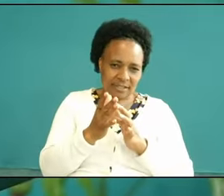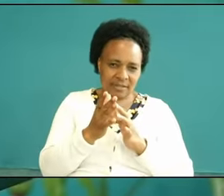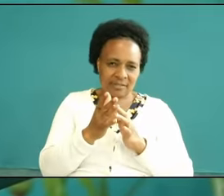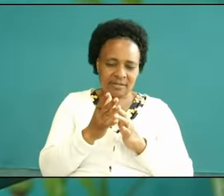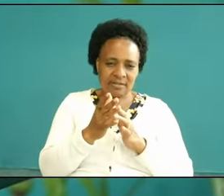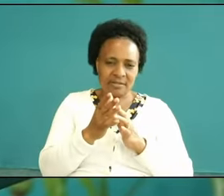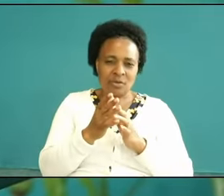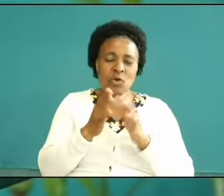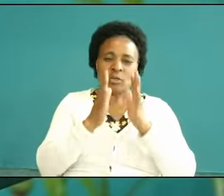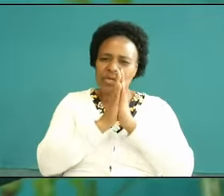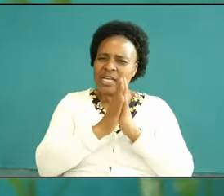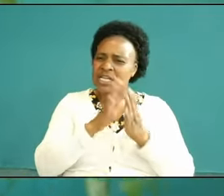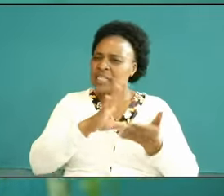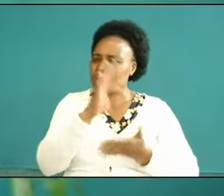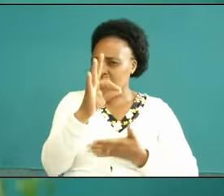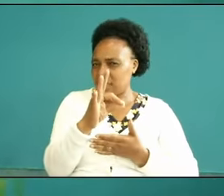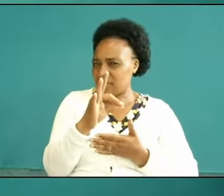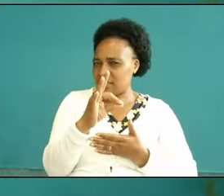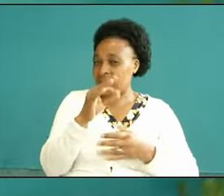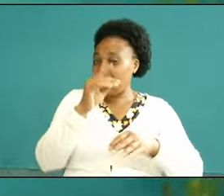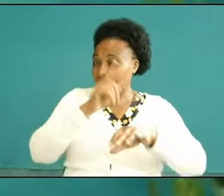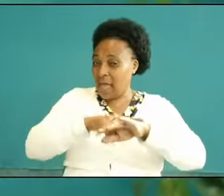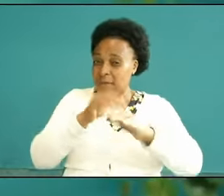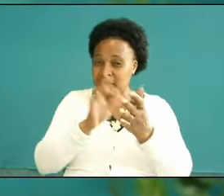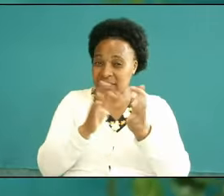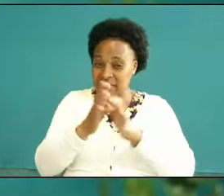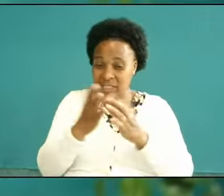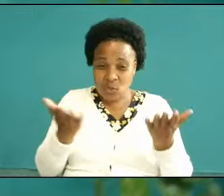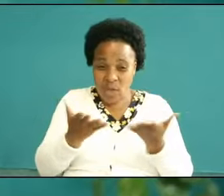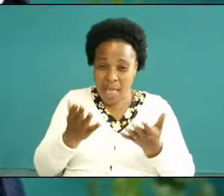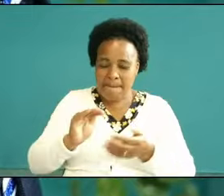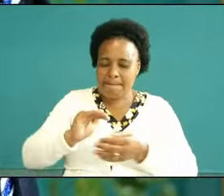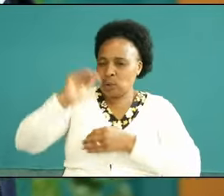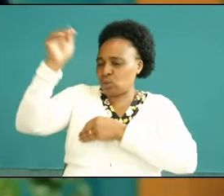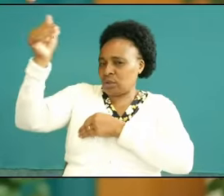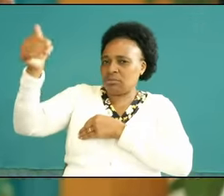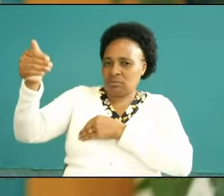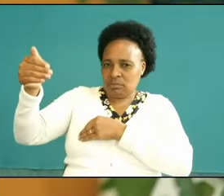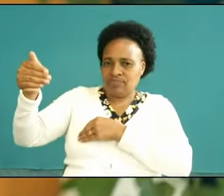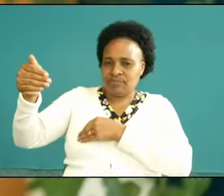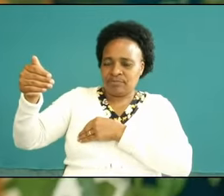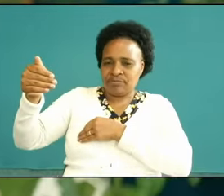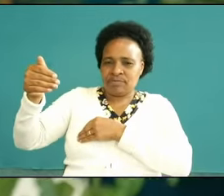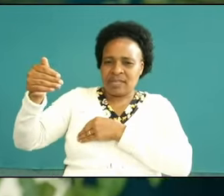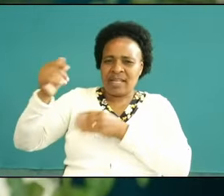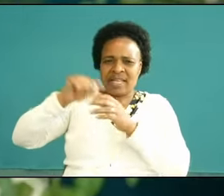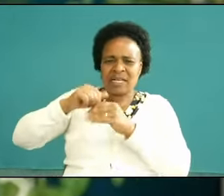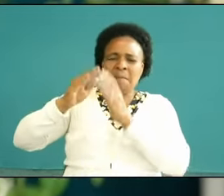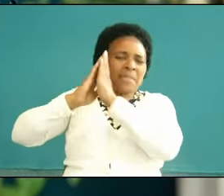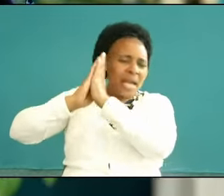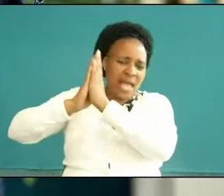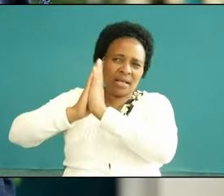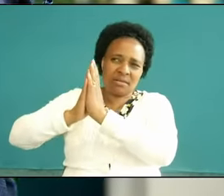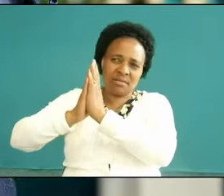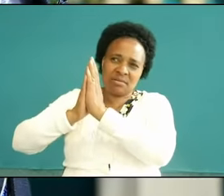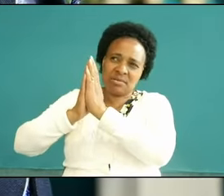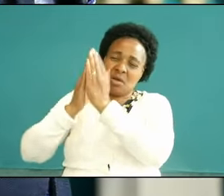spirit there's a day Jesus was up in the mountain he was being transfigured are you are you there